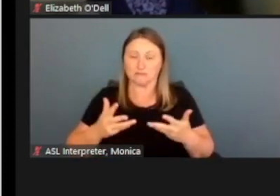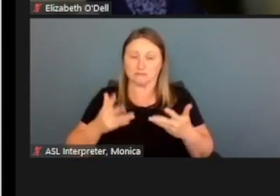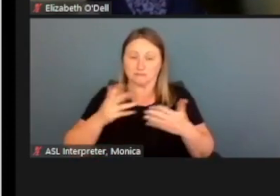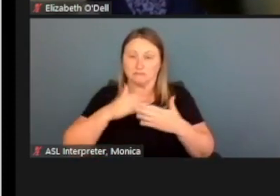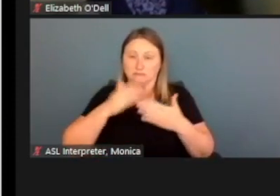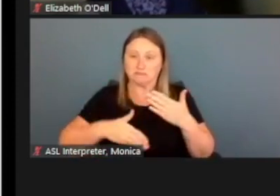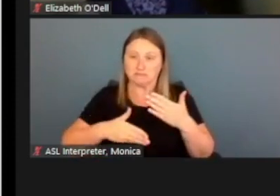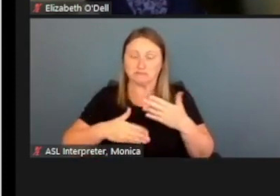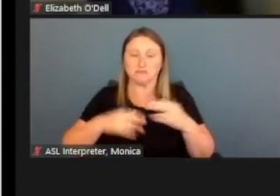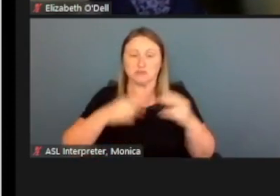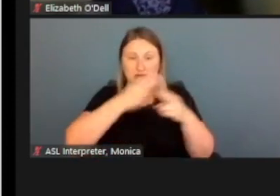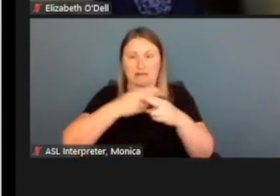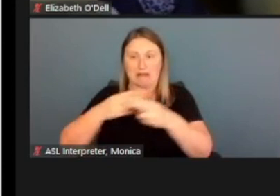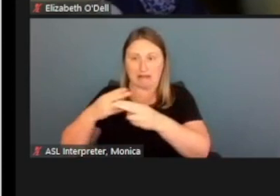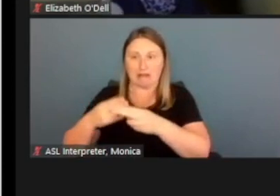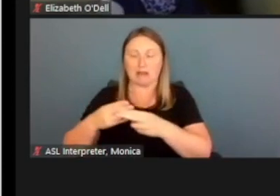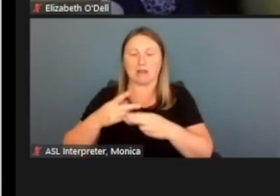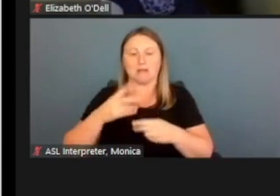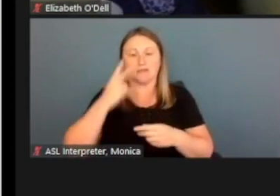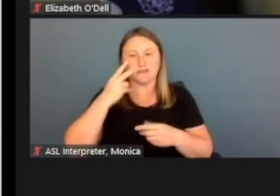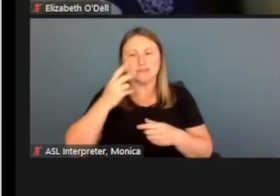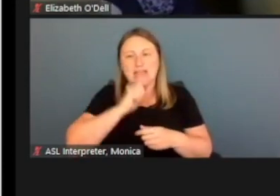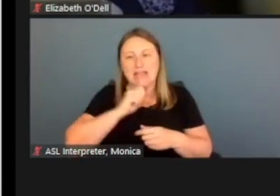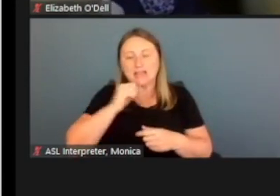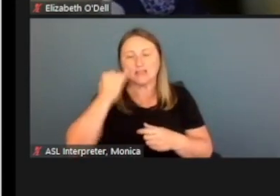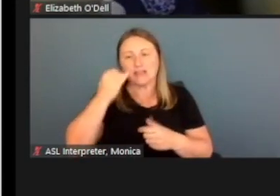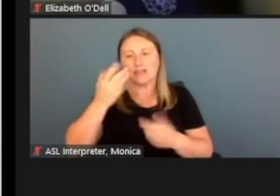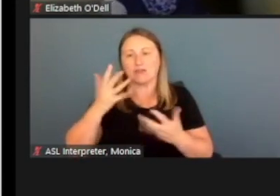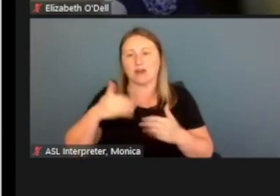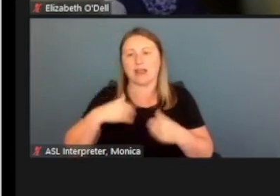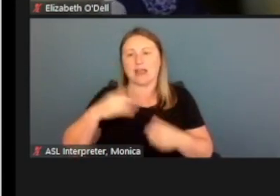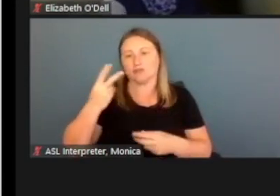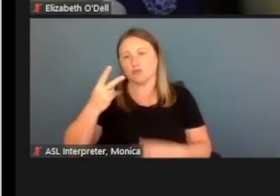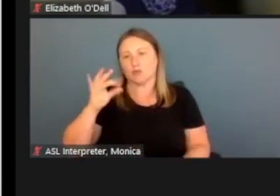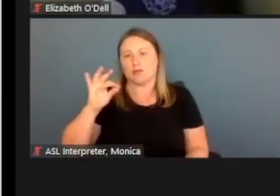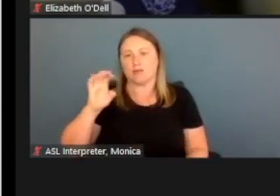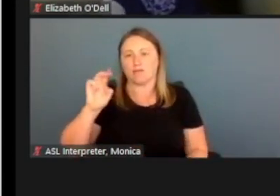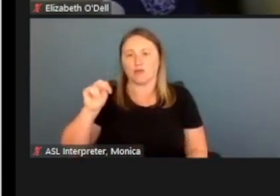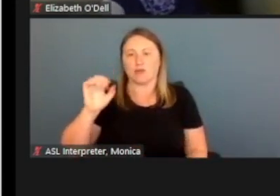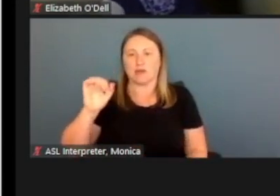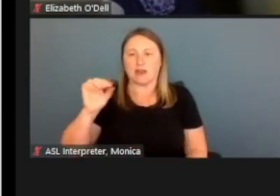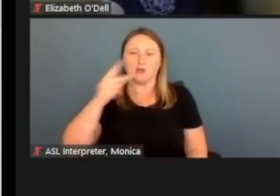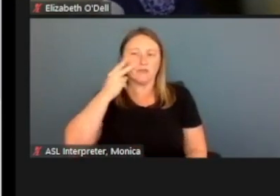So if we had two Fernandos we could distinguish, okay, I do have both Fernandos here.